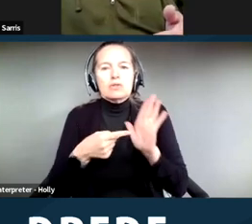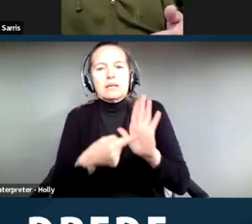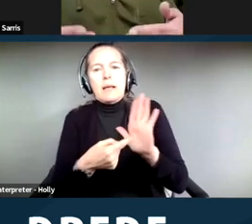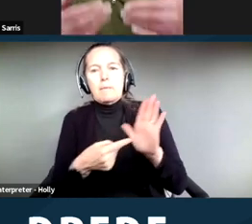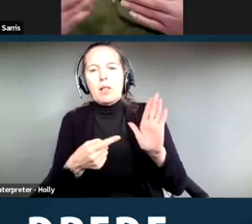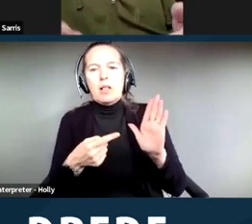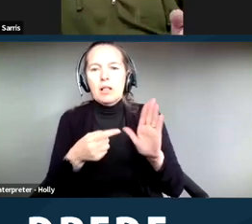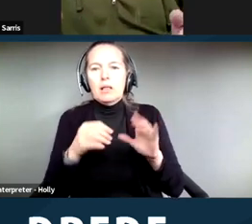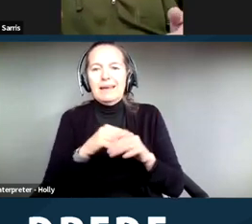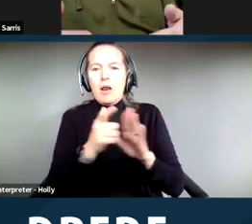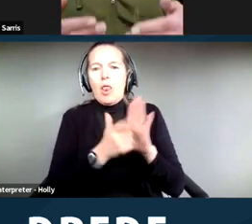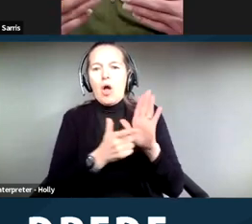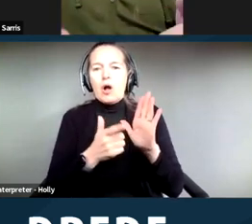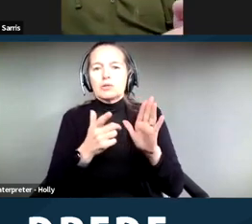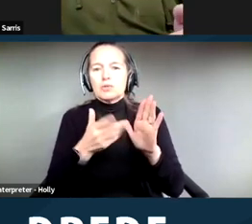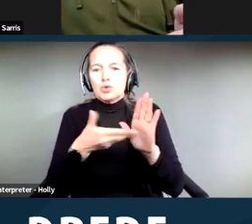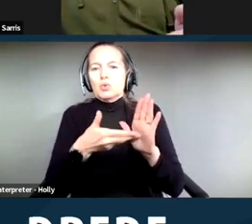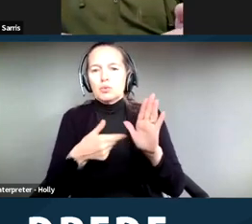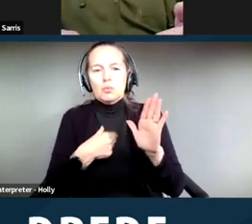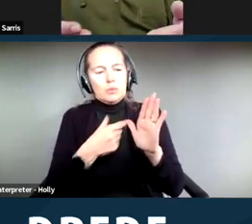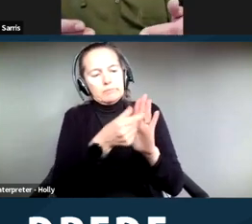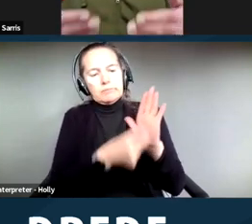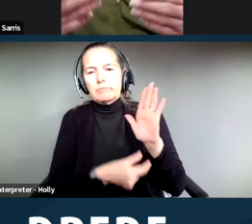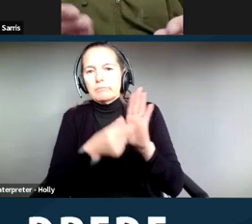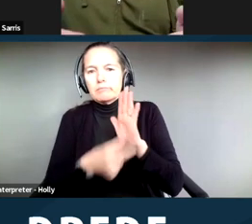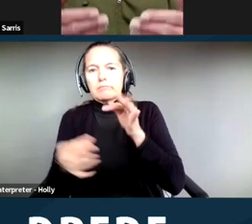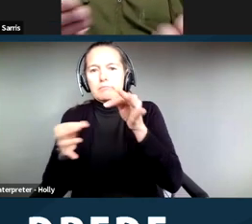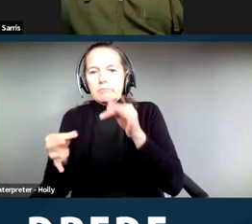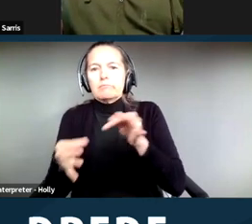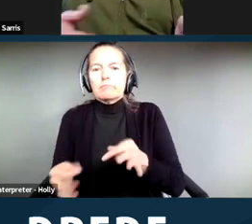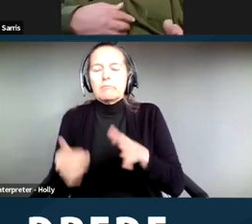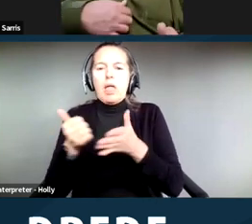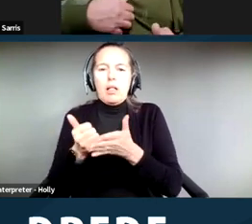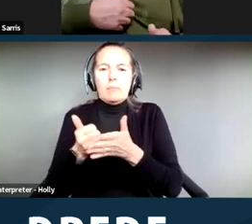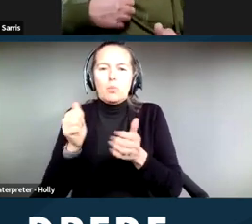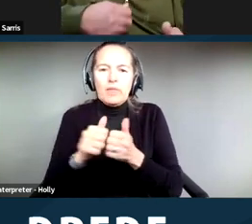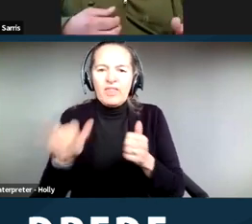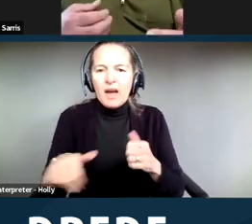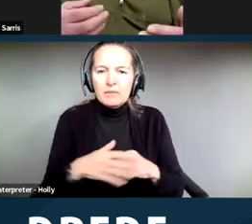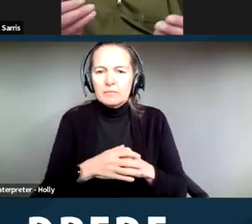help us with our preliminary injunction and really secure a sanction encampment.